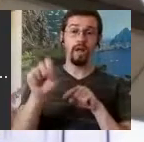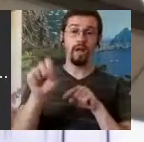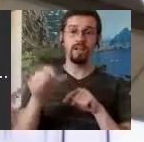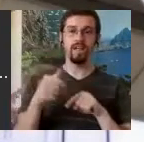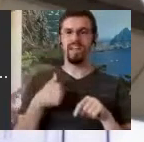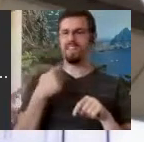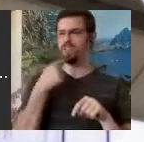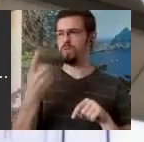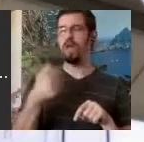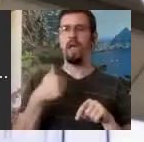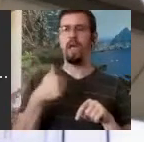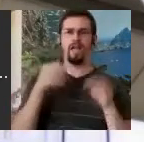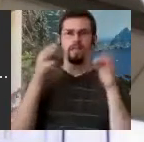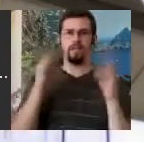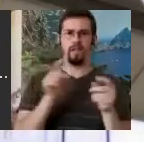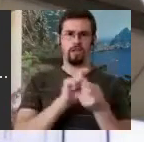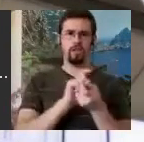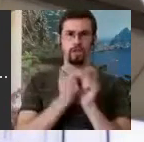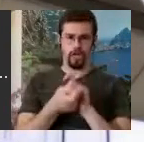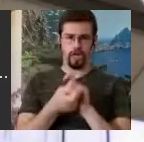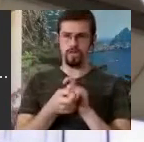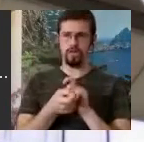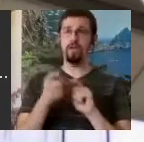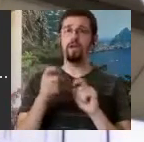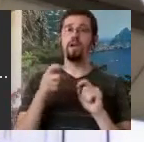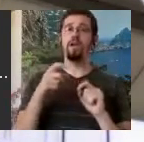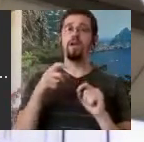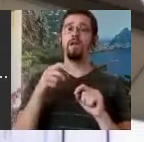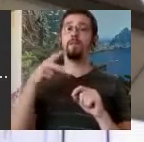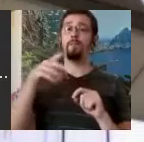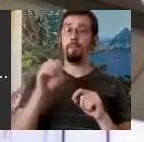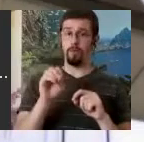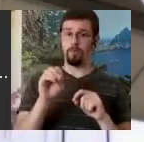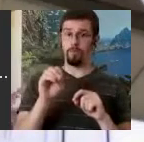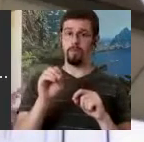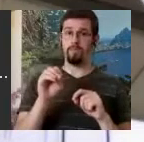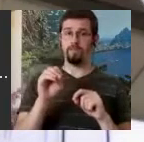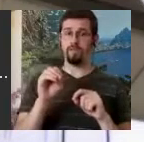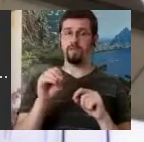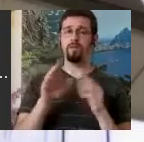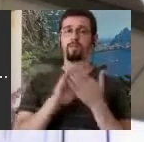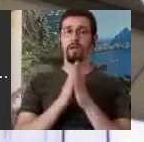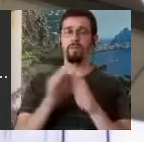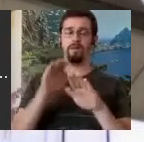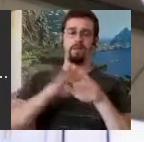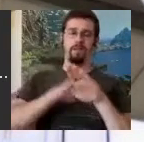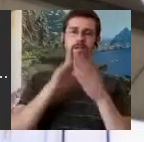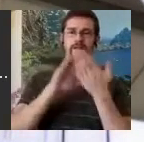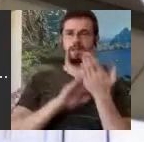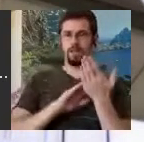and light and this, just as we have now, and when that change occurred it was a